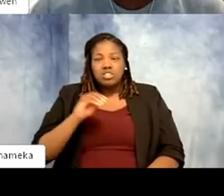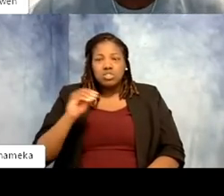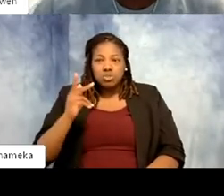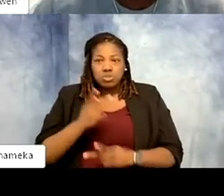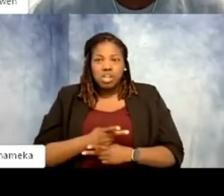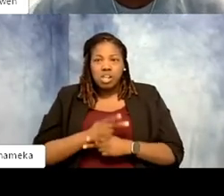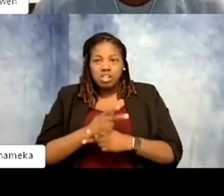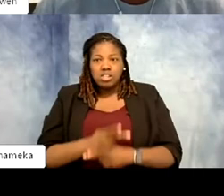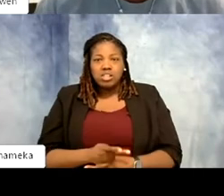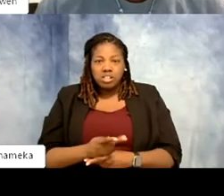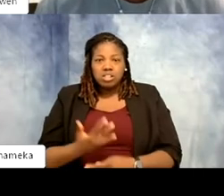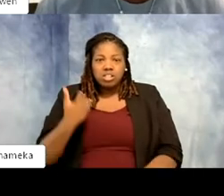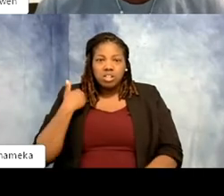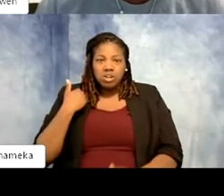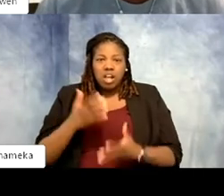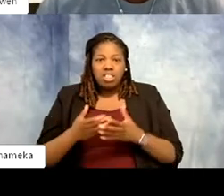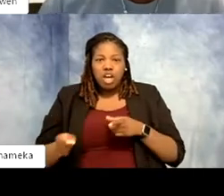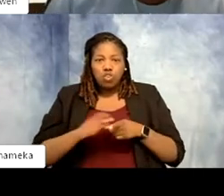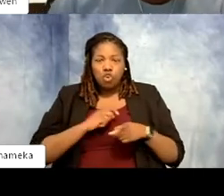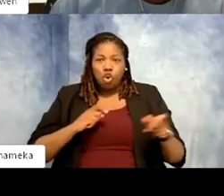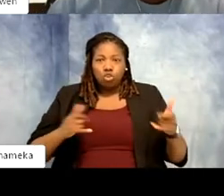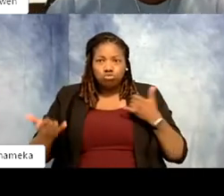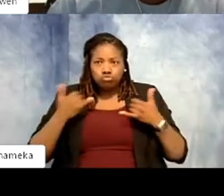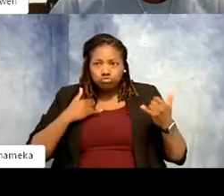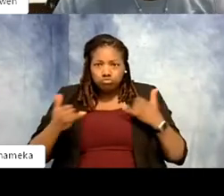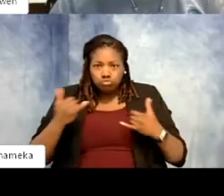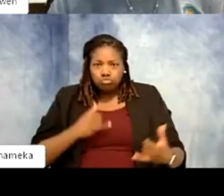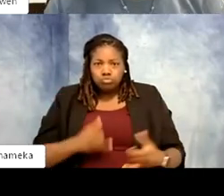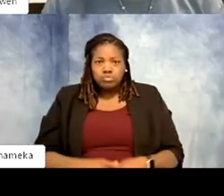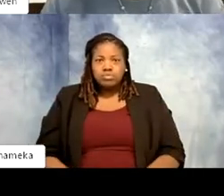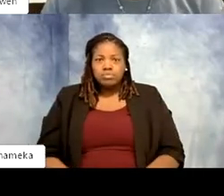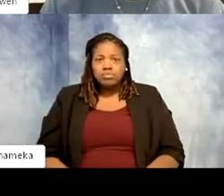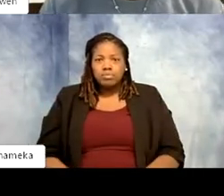when. We used to get a lot of calls, you know, part of my one of my conservation things is